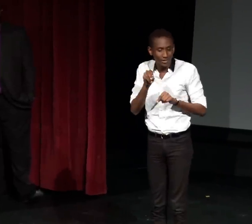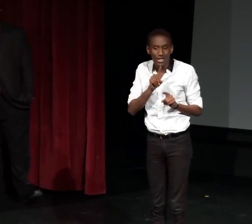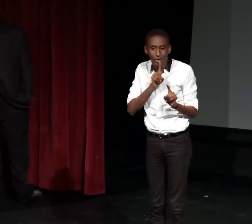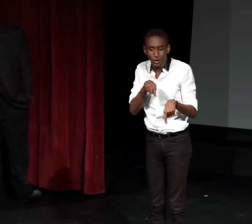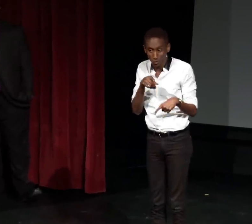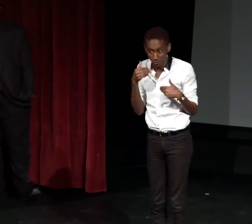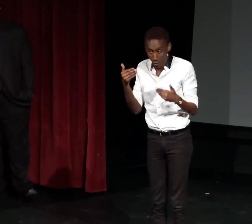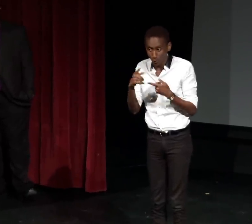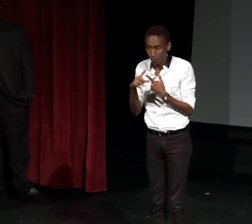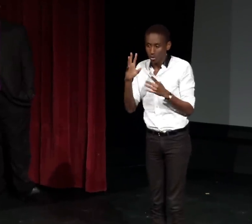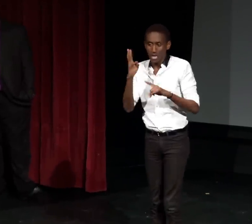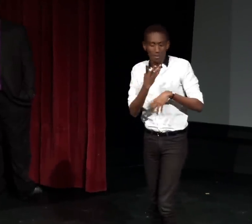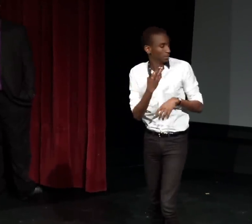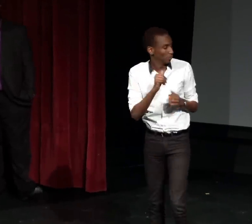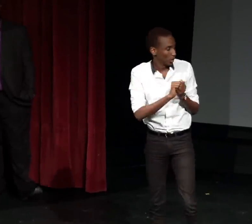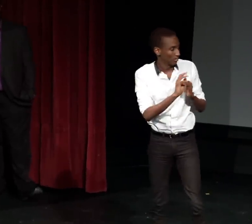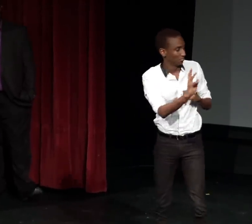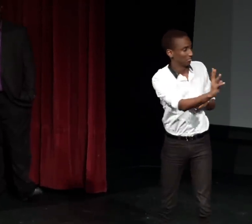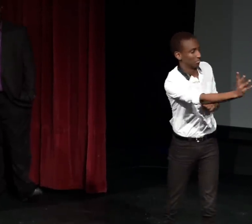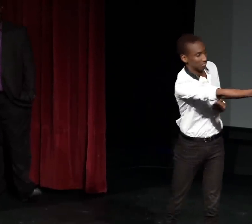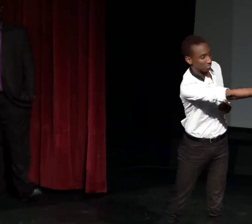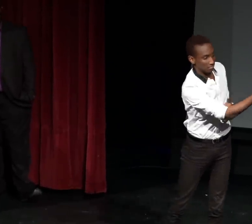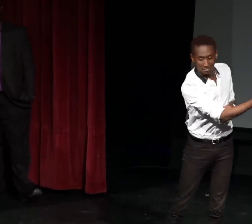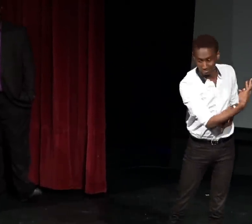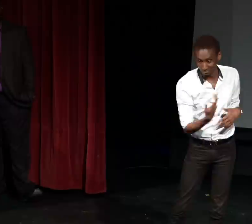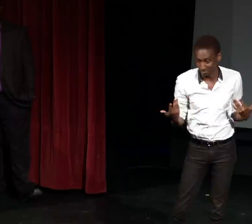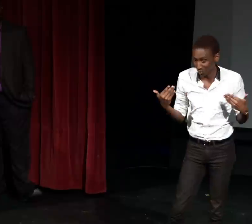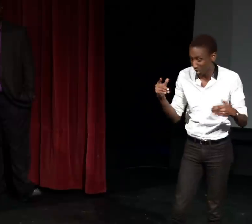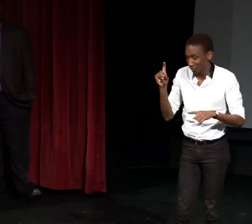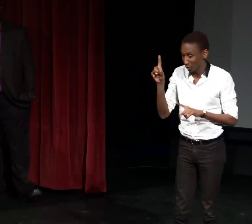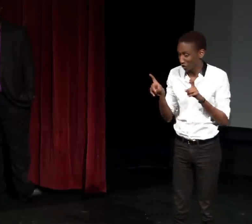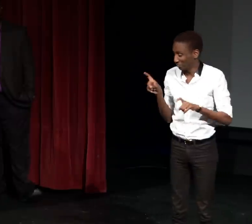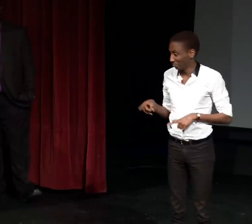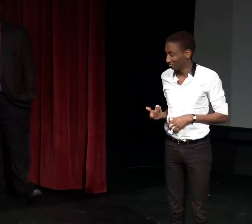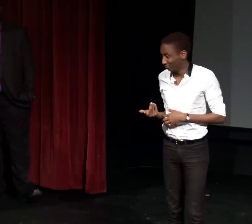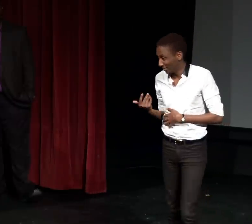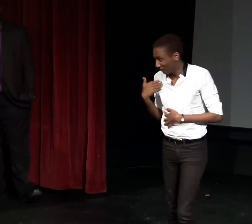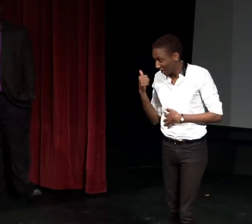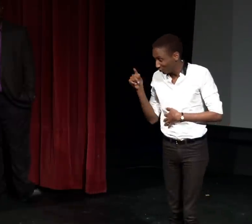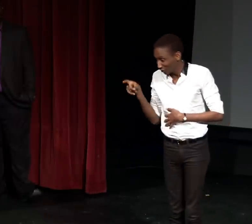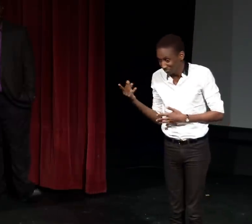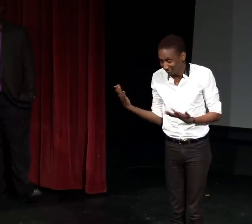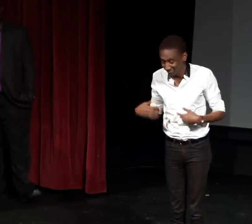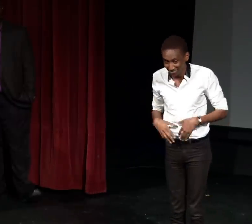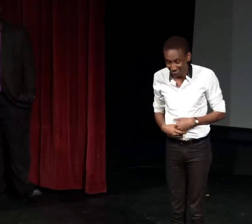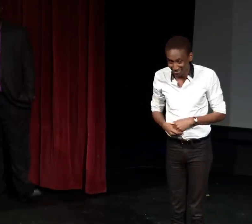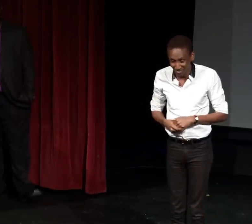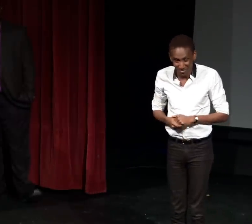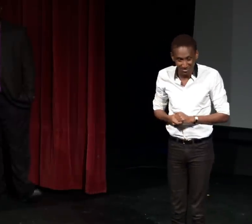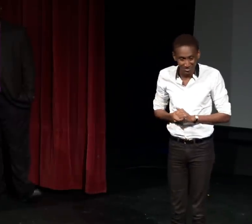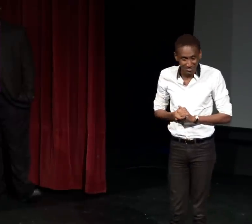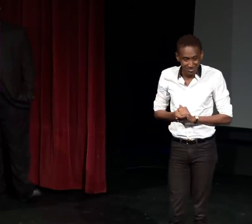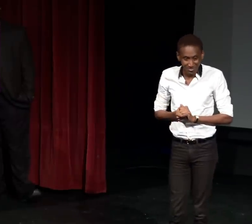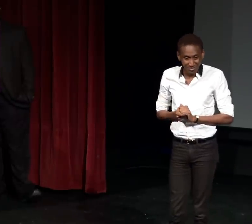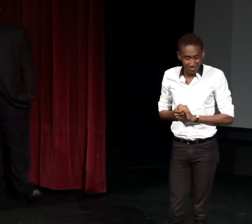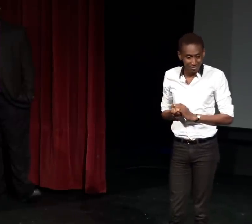And now it's time for us to have a question and answer session. You will have an opportunity to come here to the right of the stage if you have any questions for Ritchie Bryant.